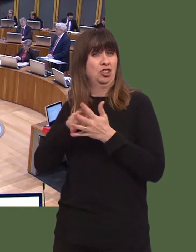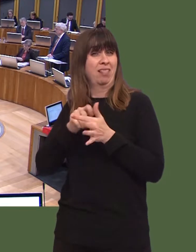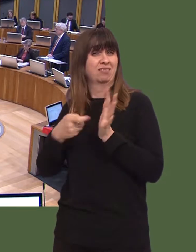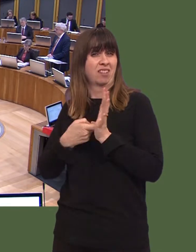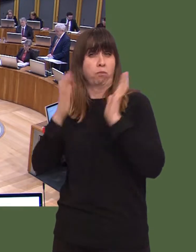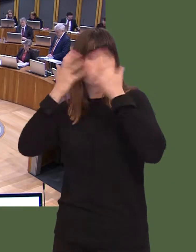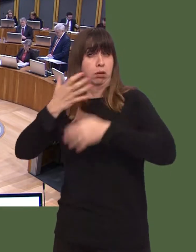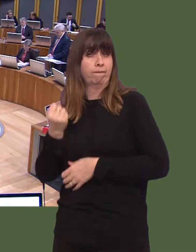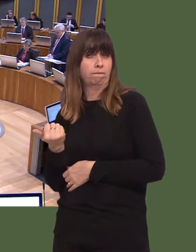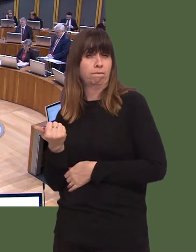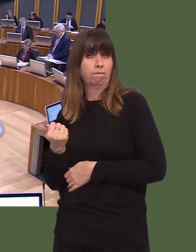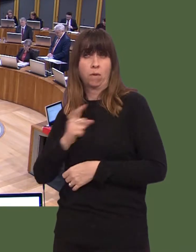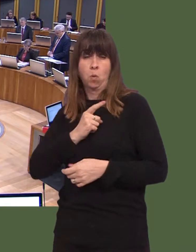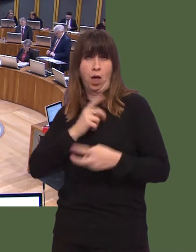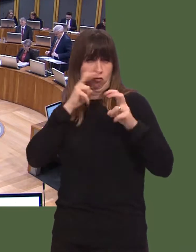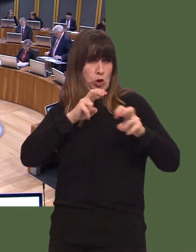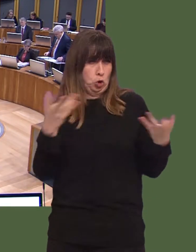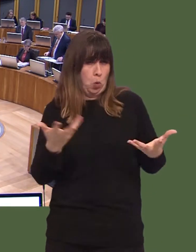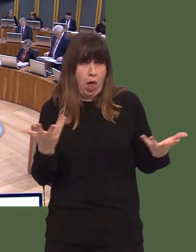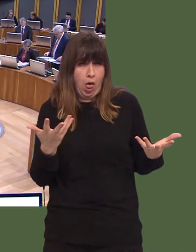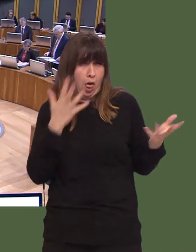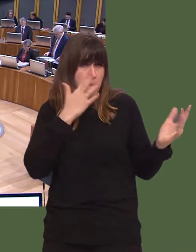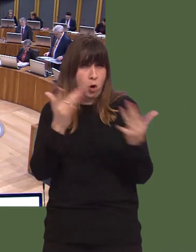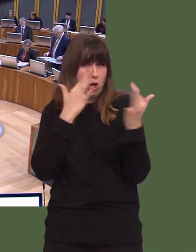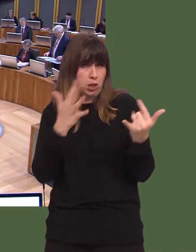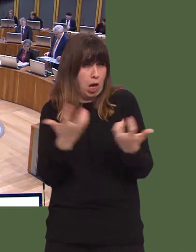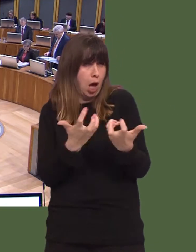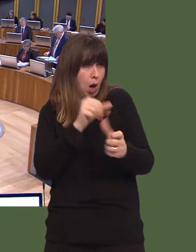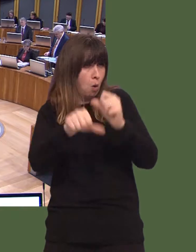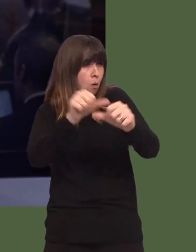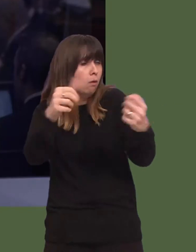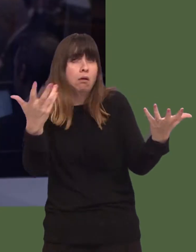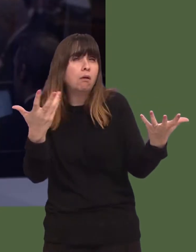about the lack of data available to monitor what is happening in Wales.